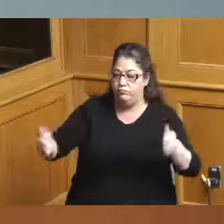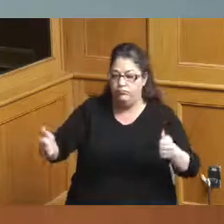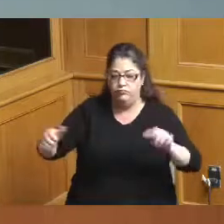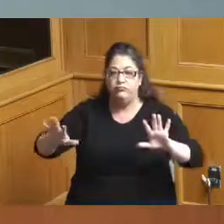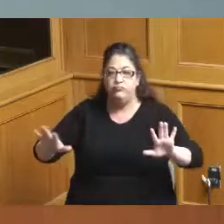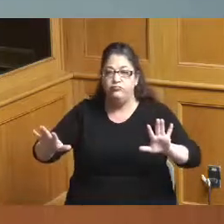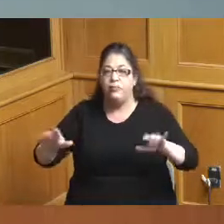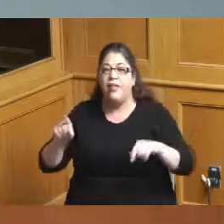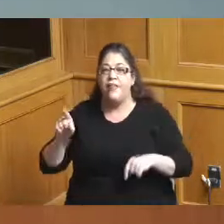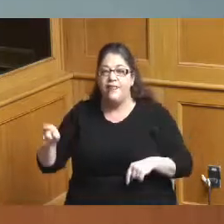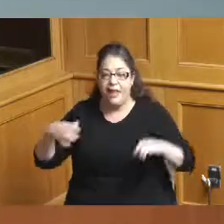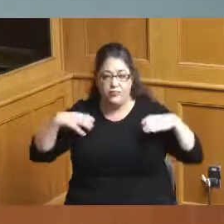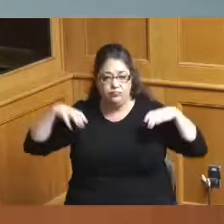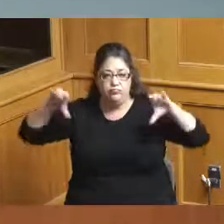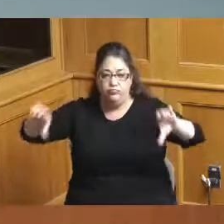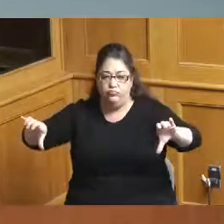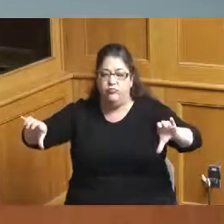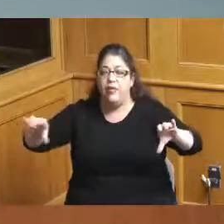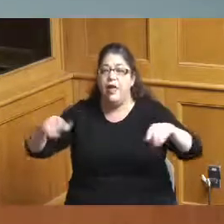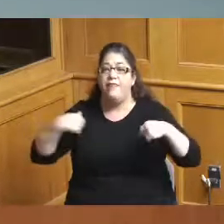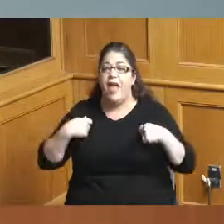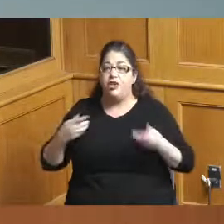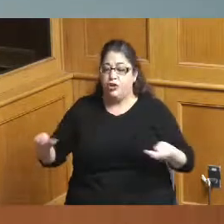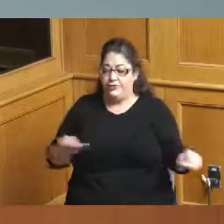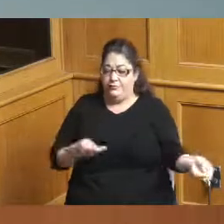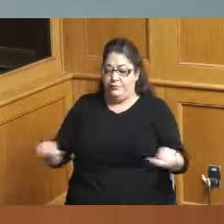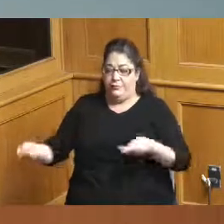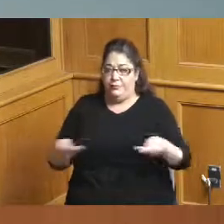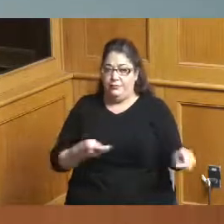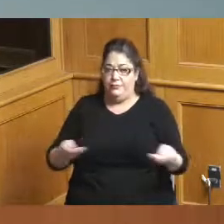they have I don't know if they've already passed the resolution or they have it in front of them